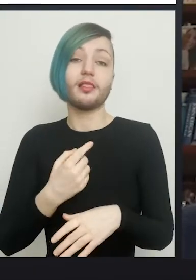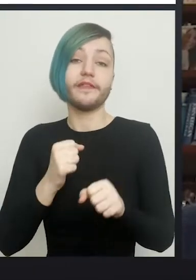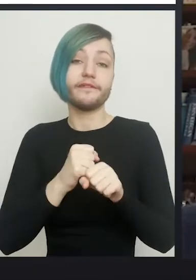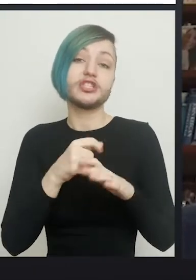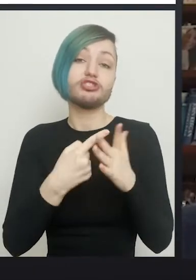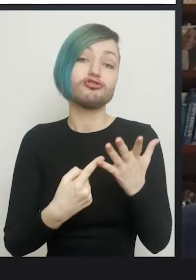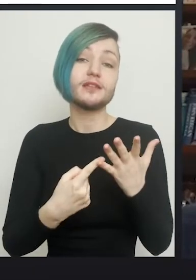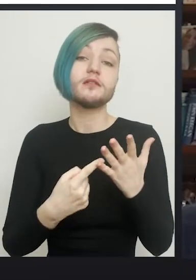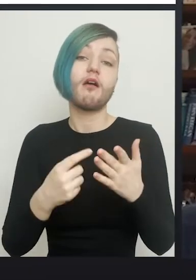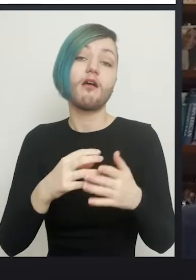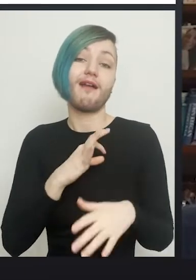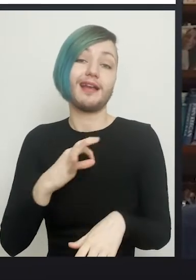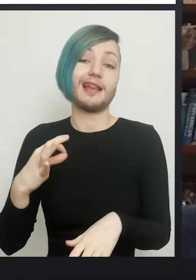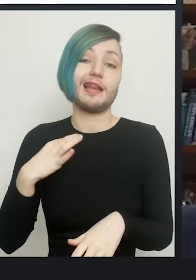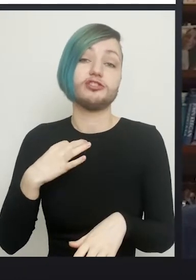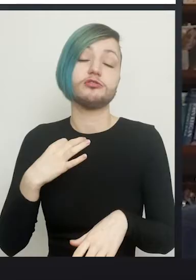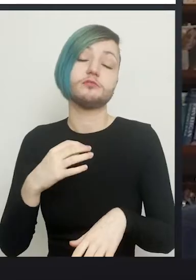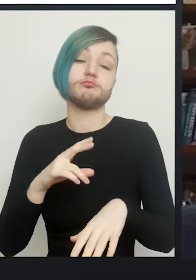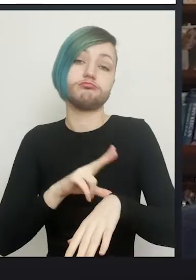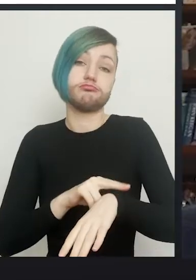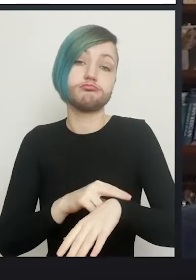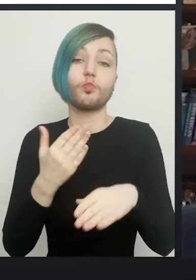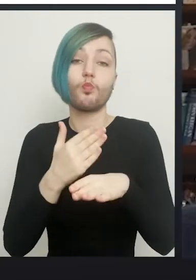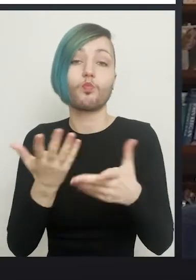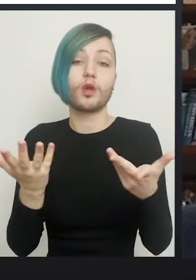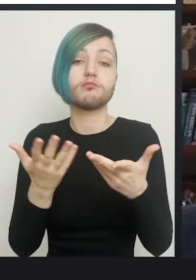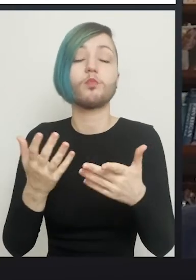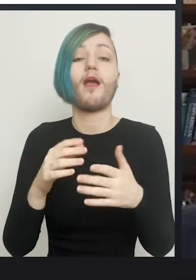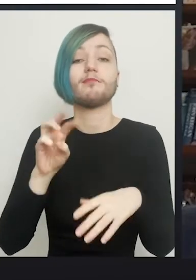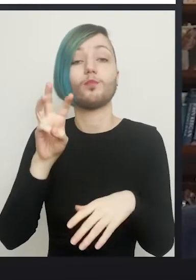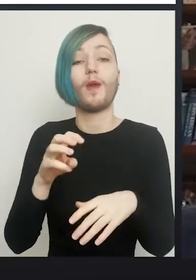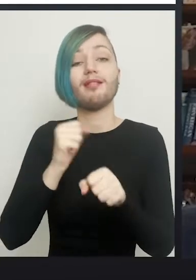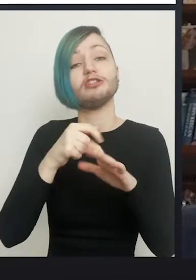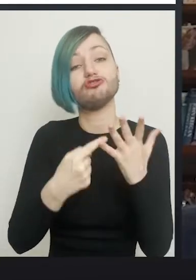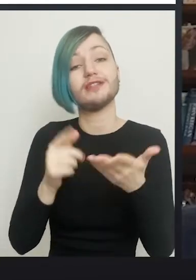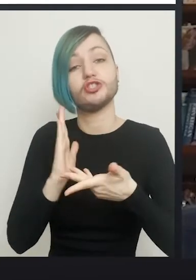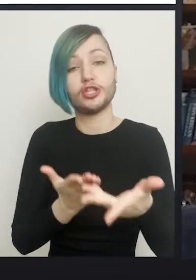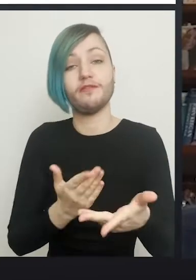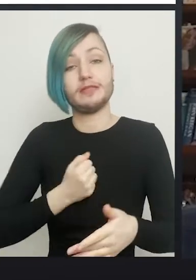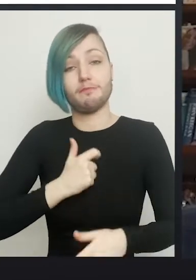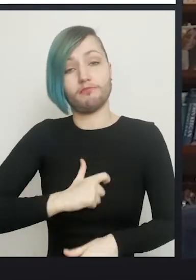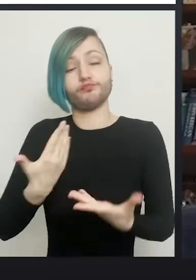in Wales for the Welsh Gender Service. And so, a part of my role is to talk to